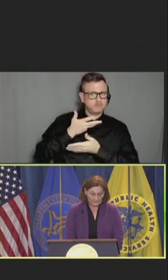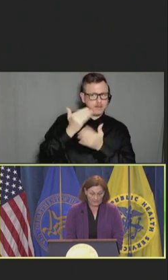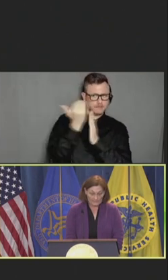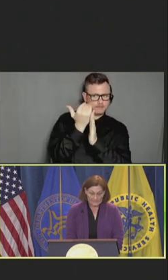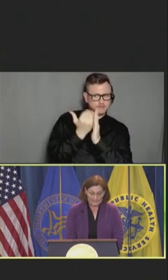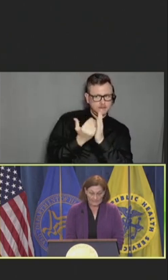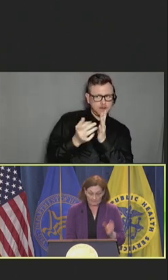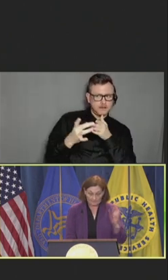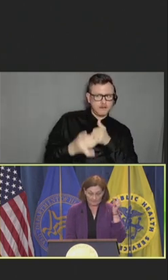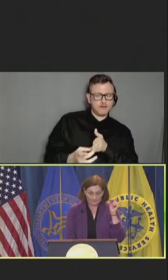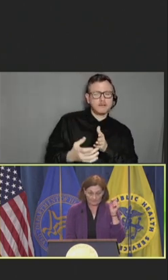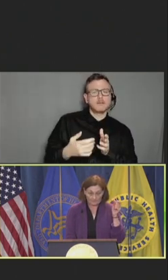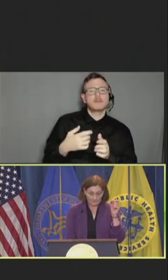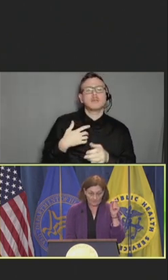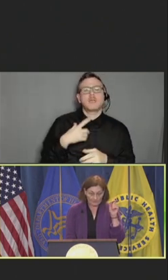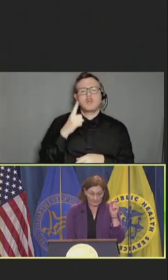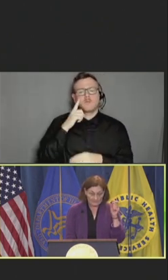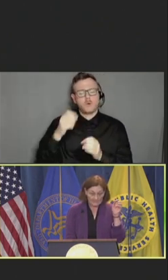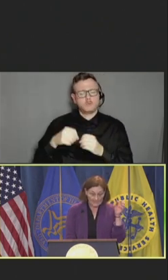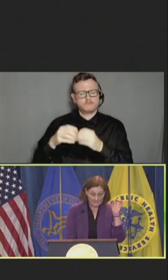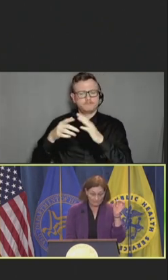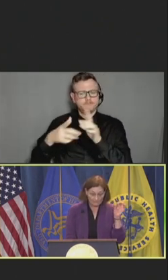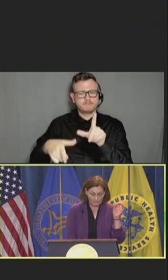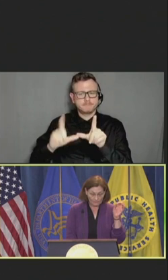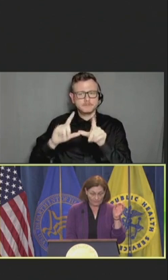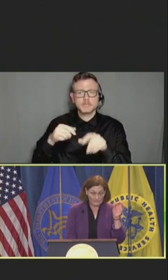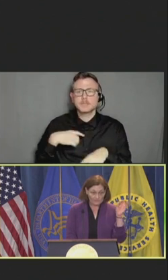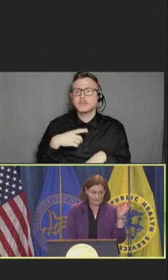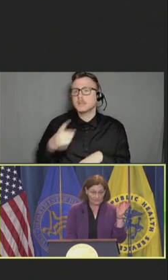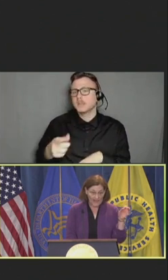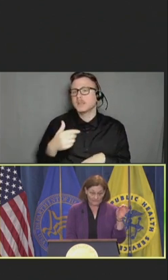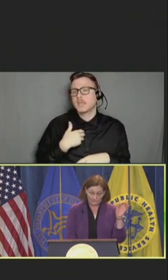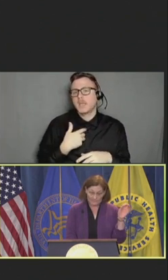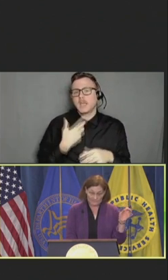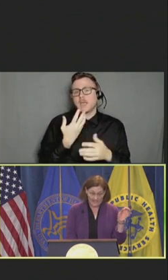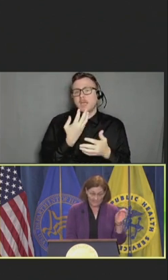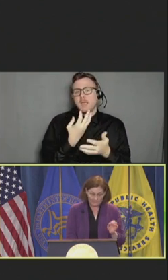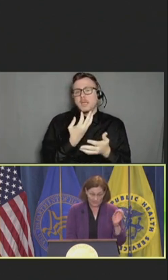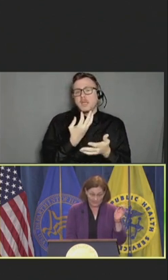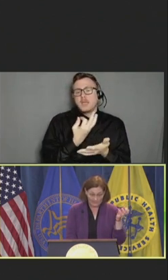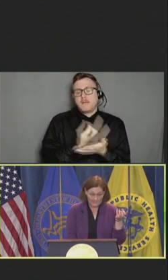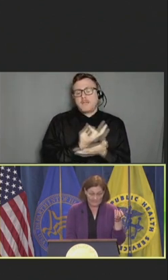There is a slight fiscal impact for states for doing this.